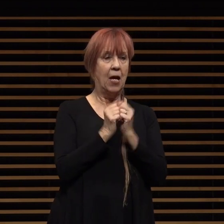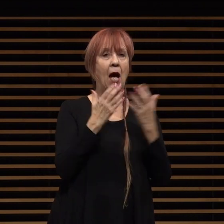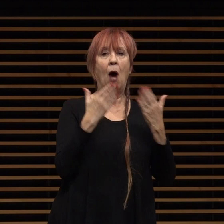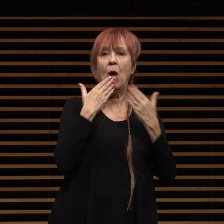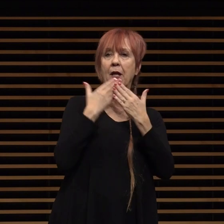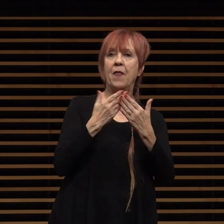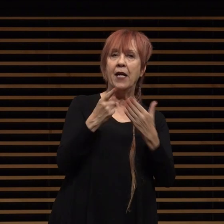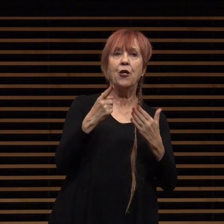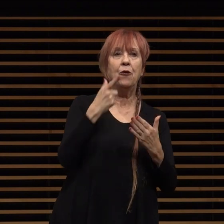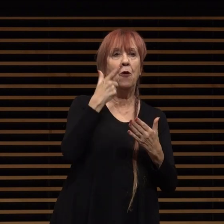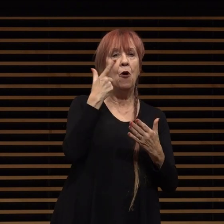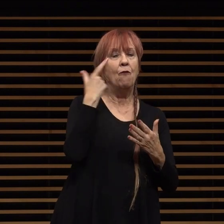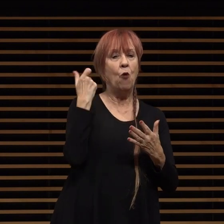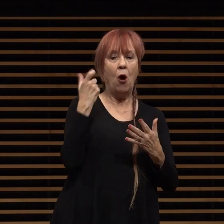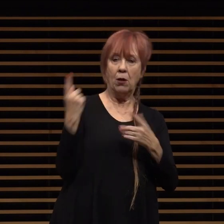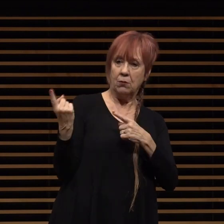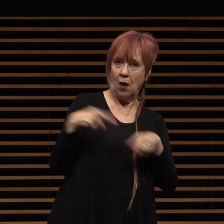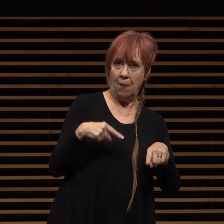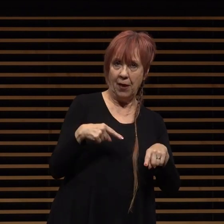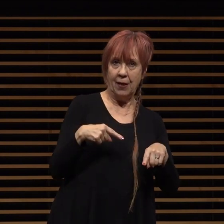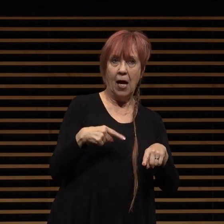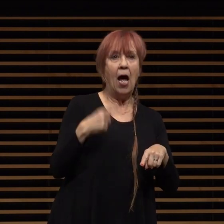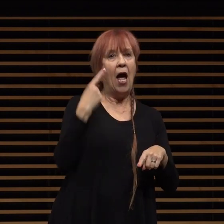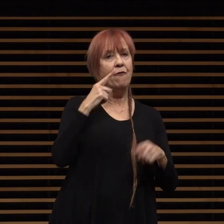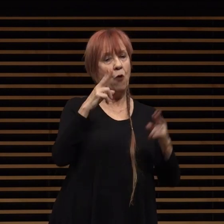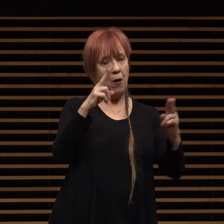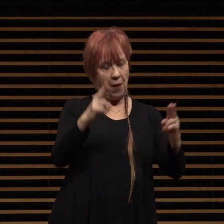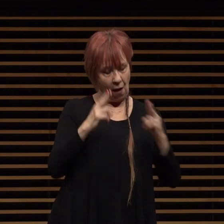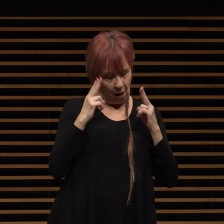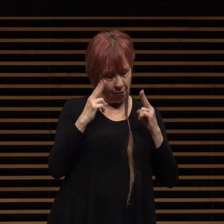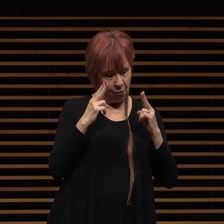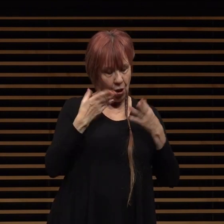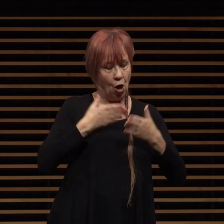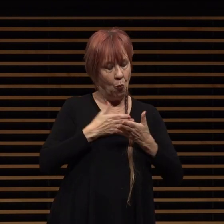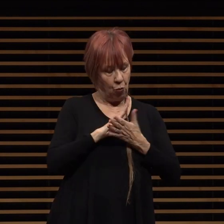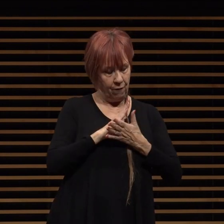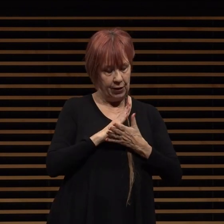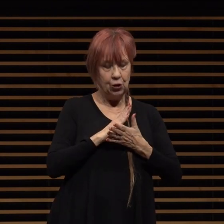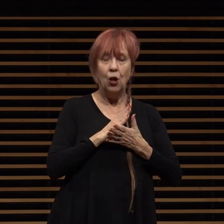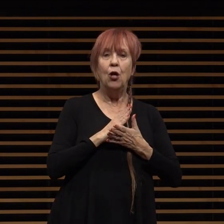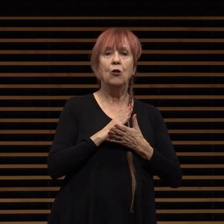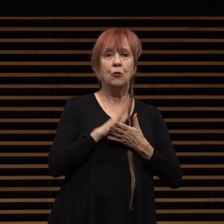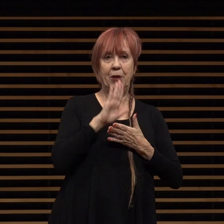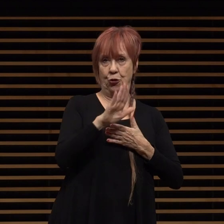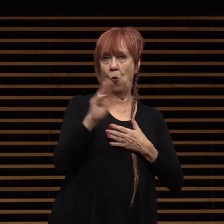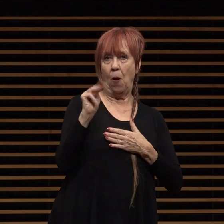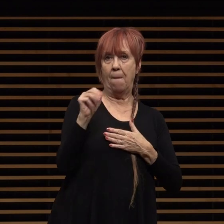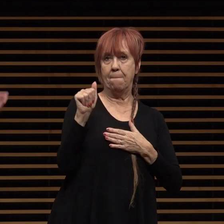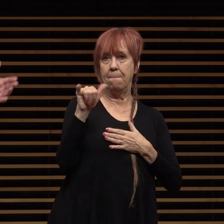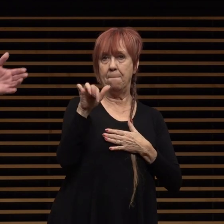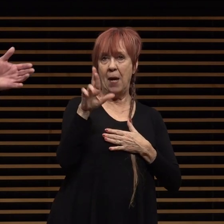made the time and for the honor and privilege of serving as your mayor i'd